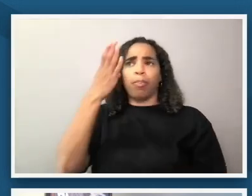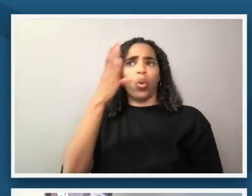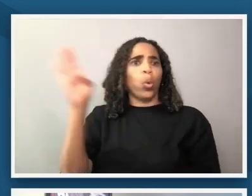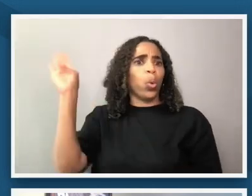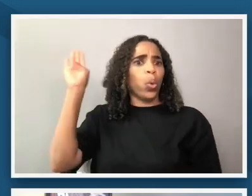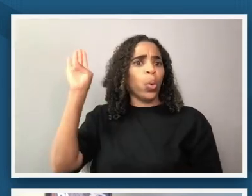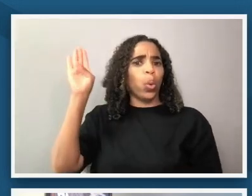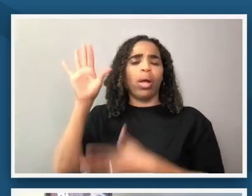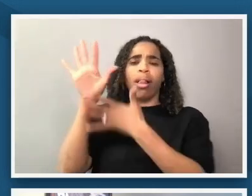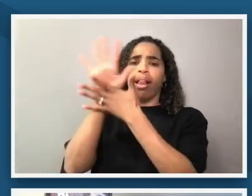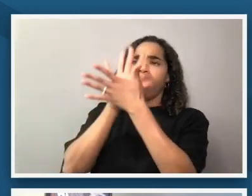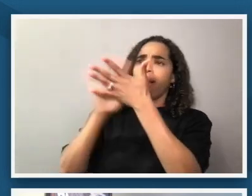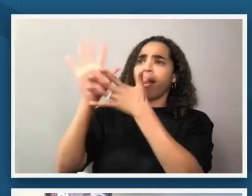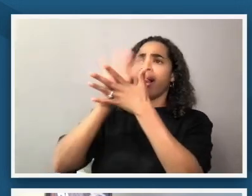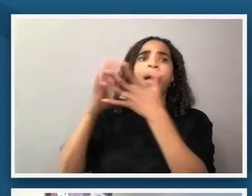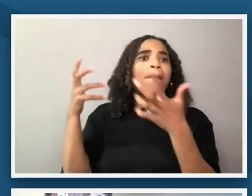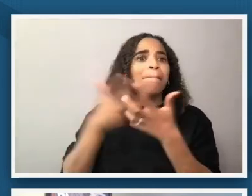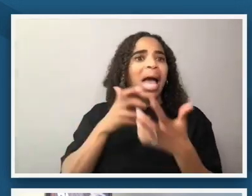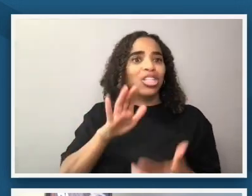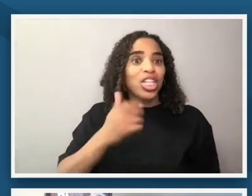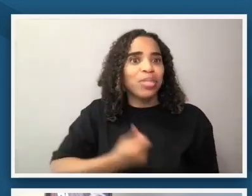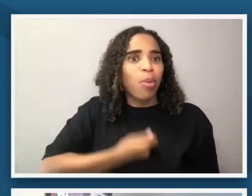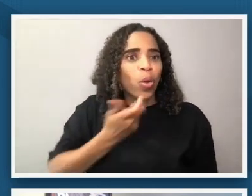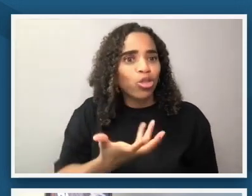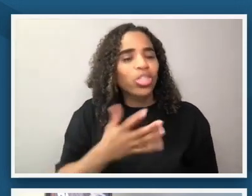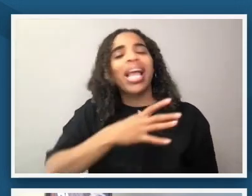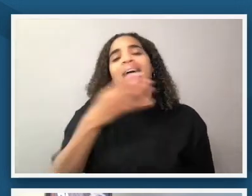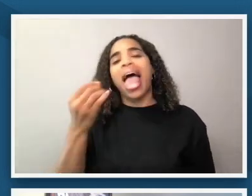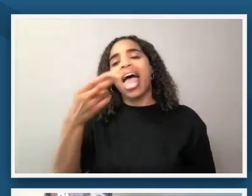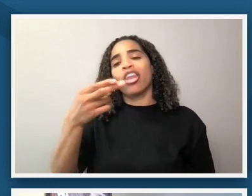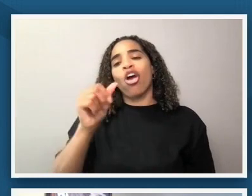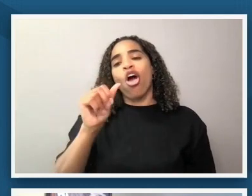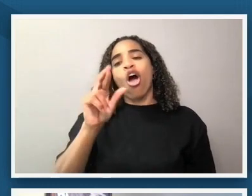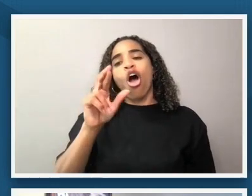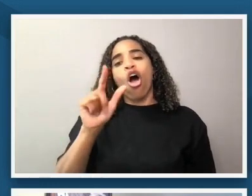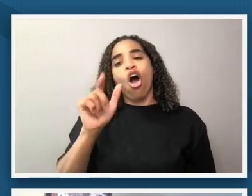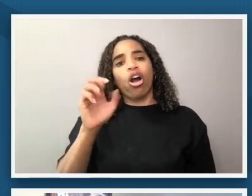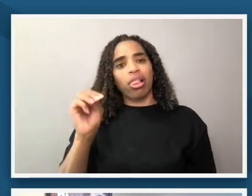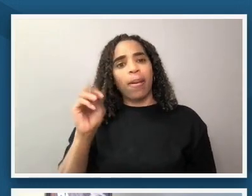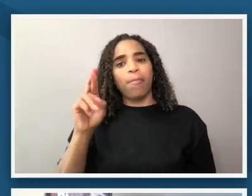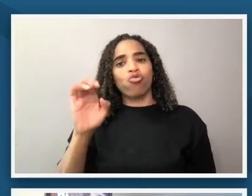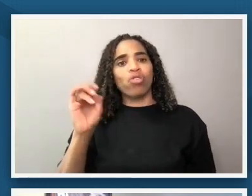poetry as well as the harlem renaissance